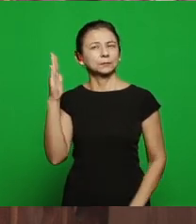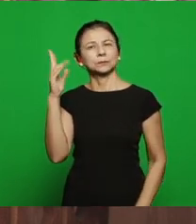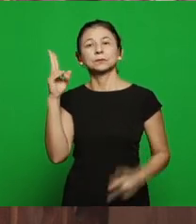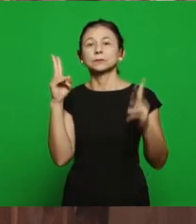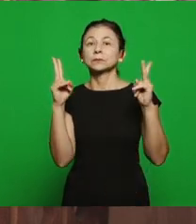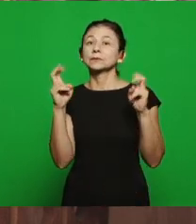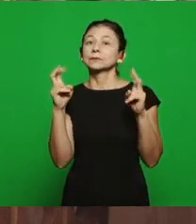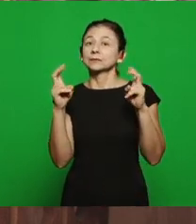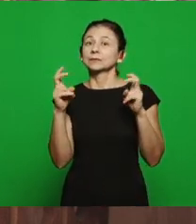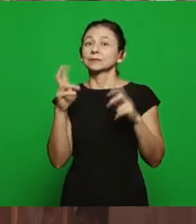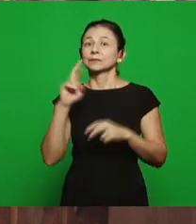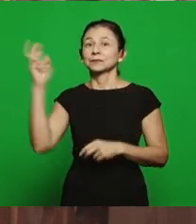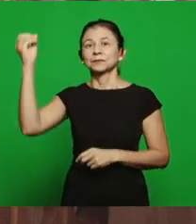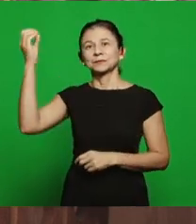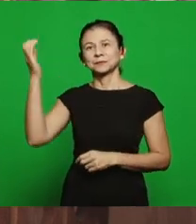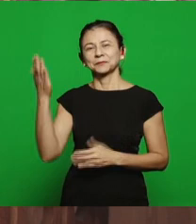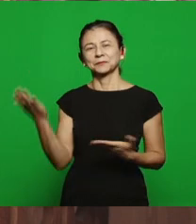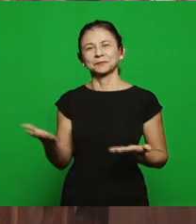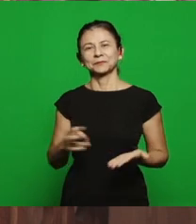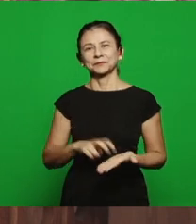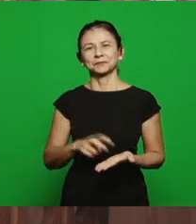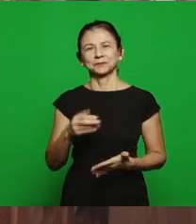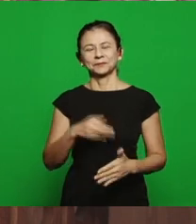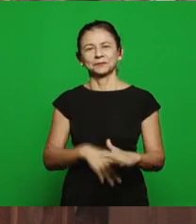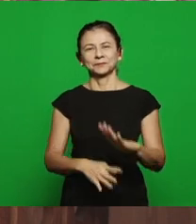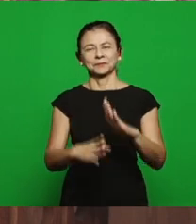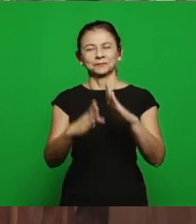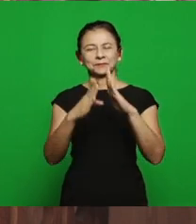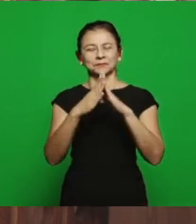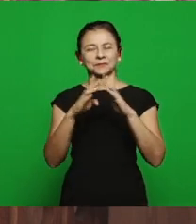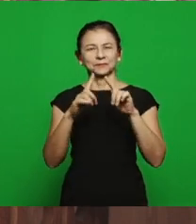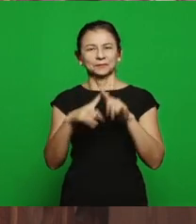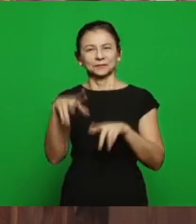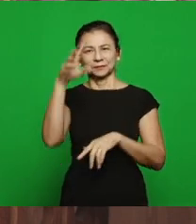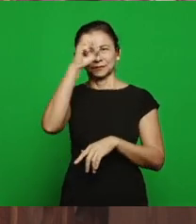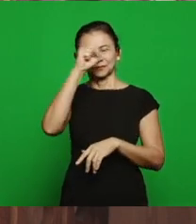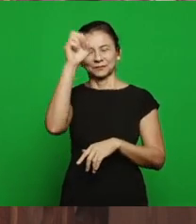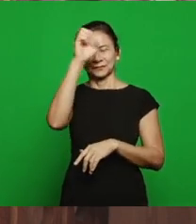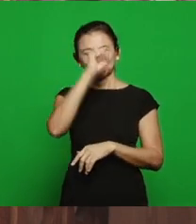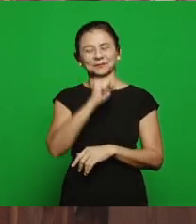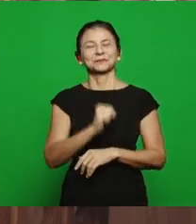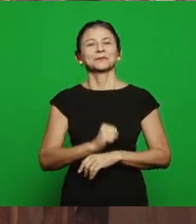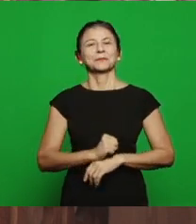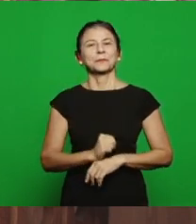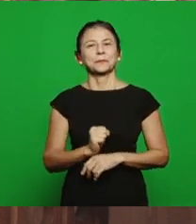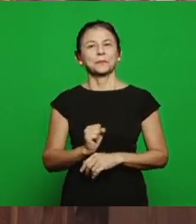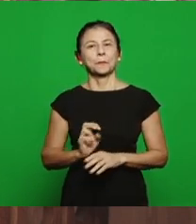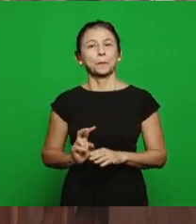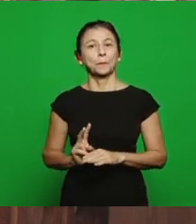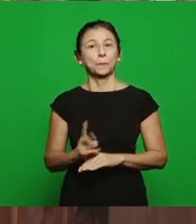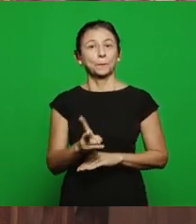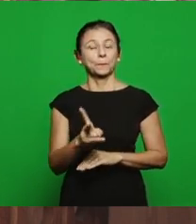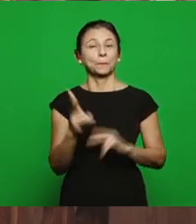God has for us this morning in the churches a great learning about this subject giving continuity to the book of